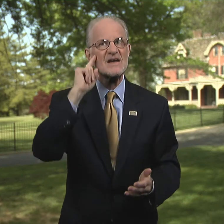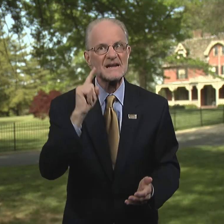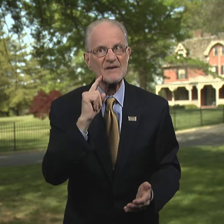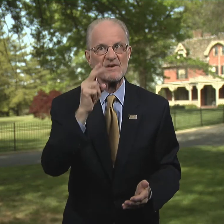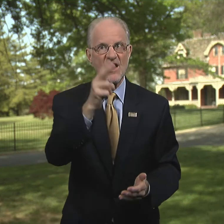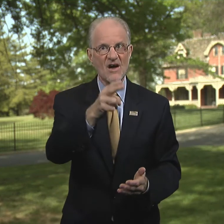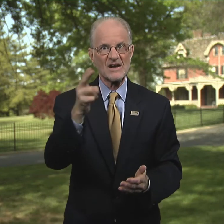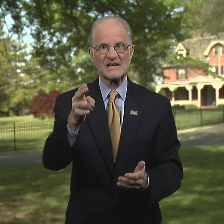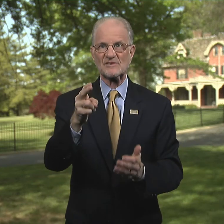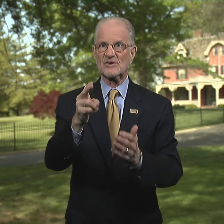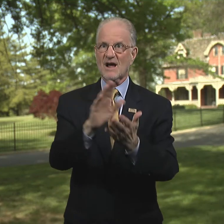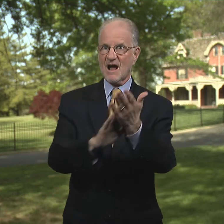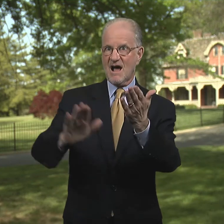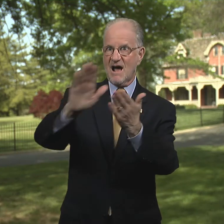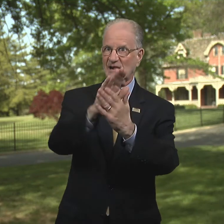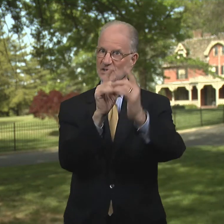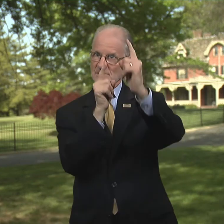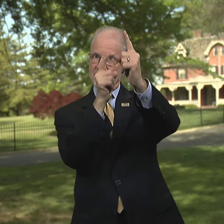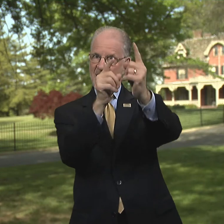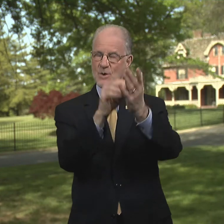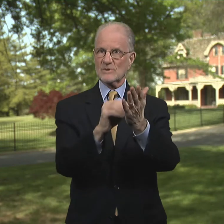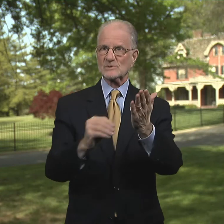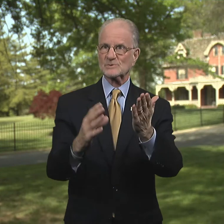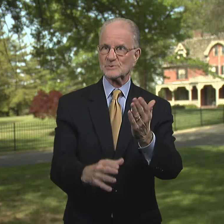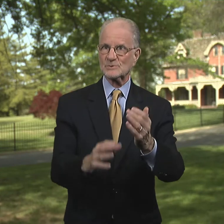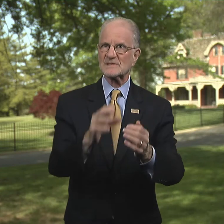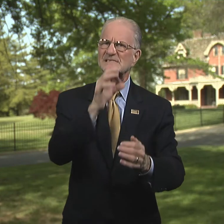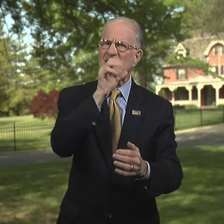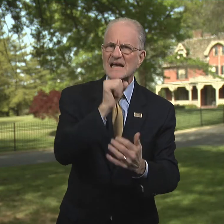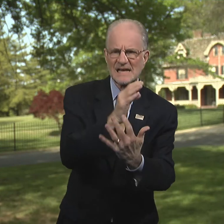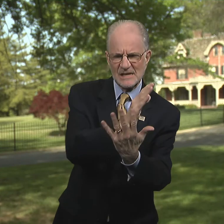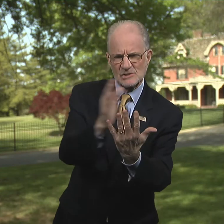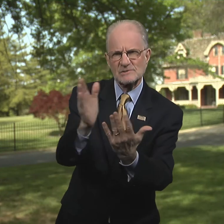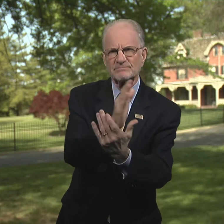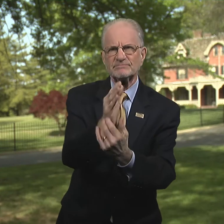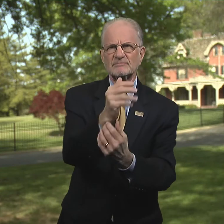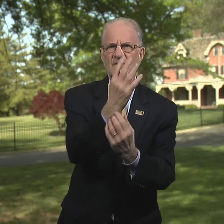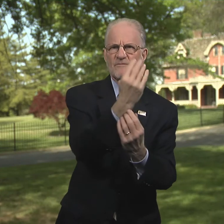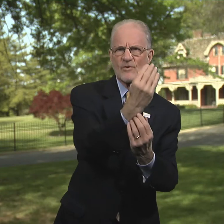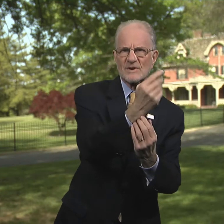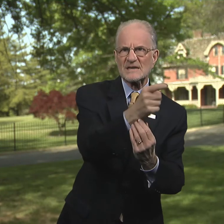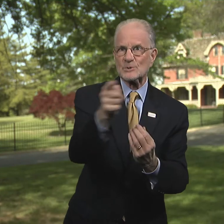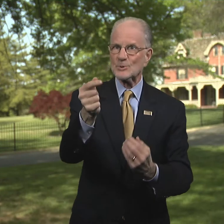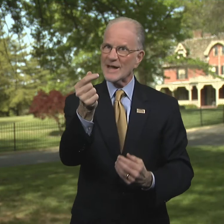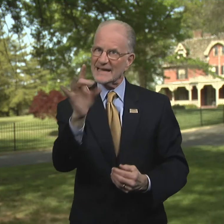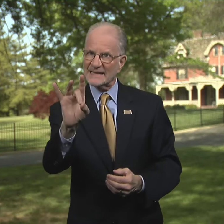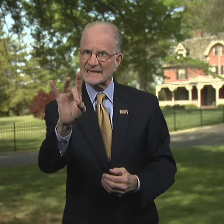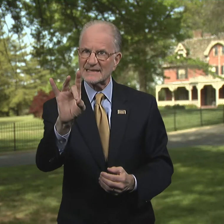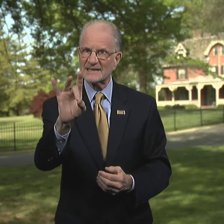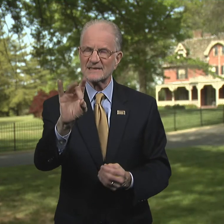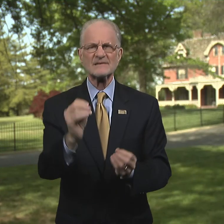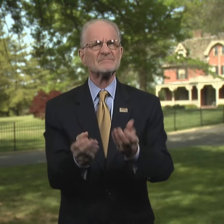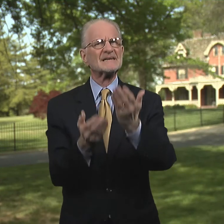college-bound students, ages 14-18.